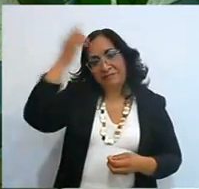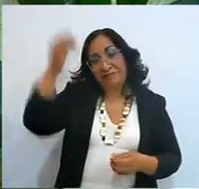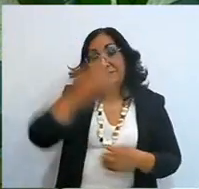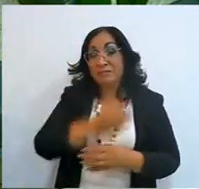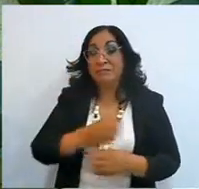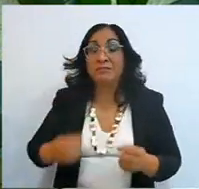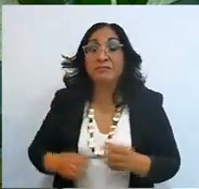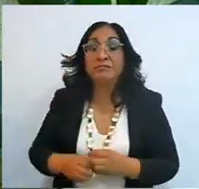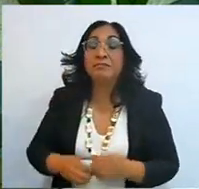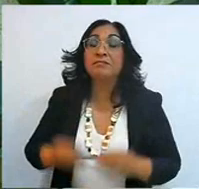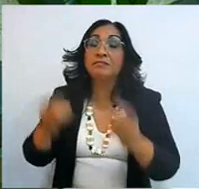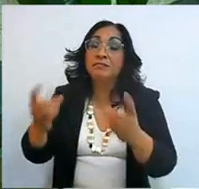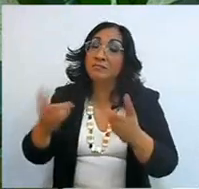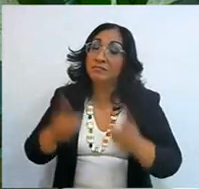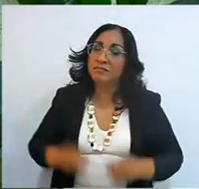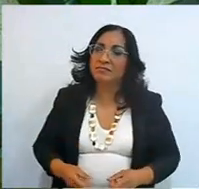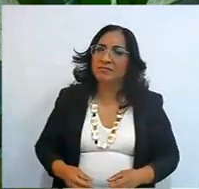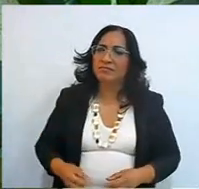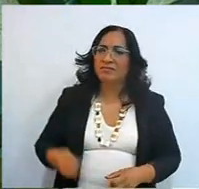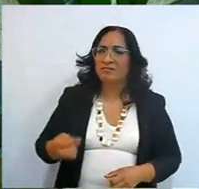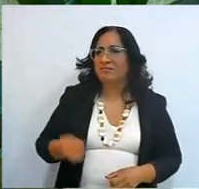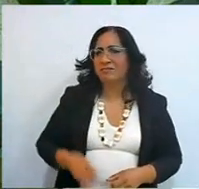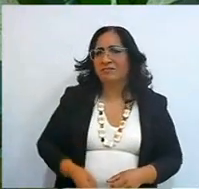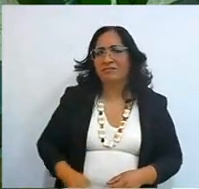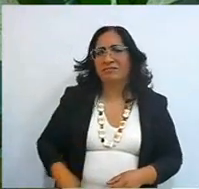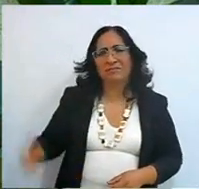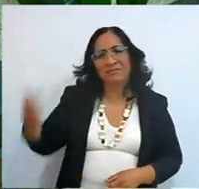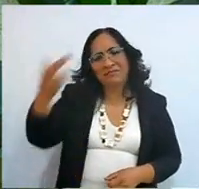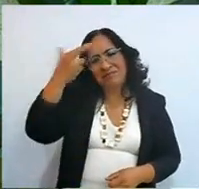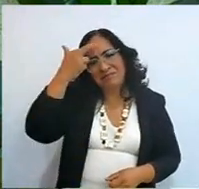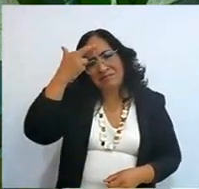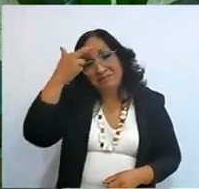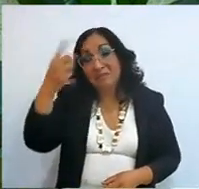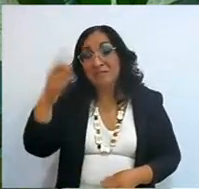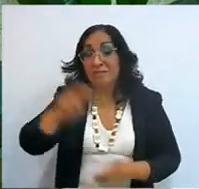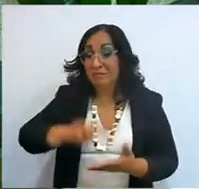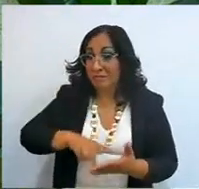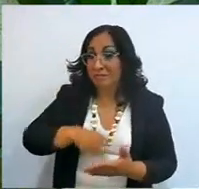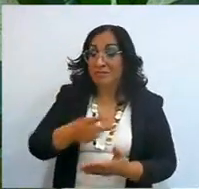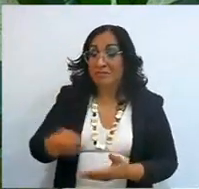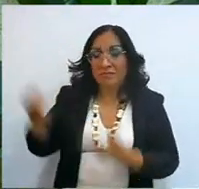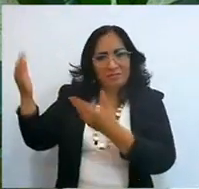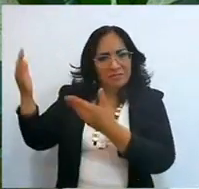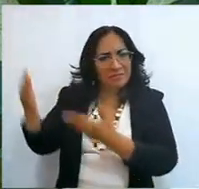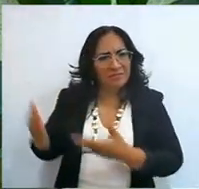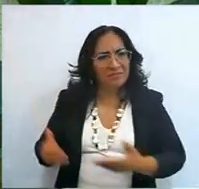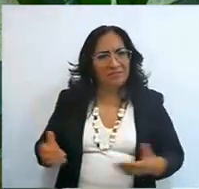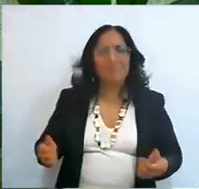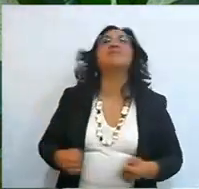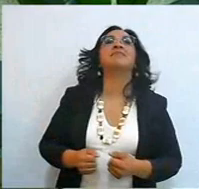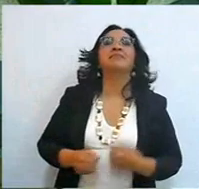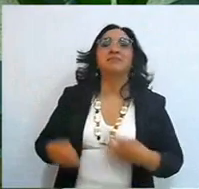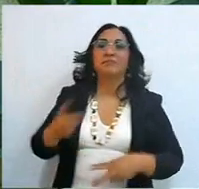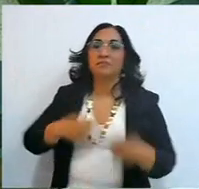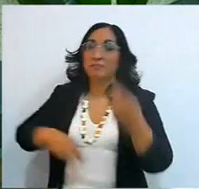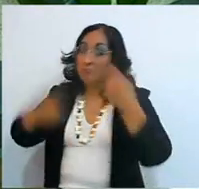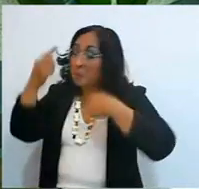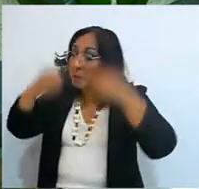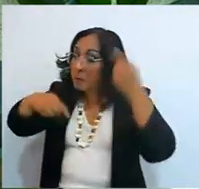I remember once I arrived with Iolany, I came crying because I had had a family problem,